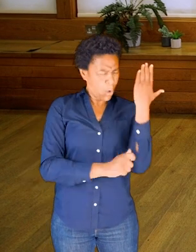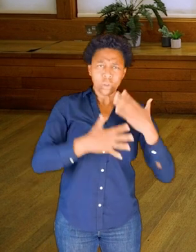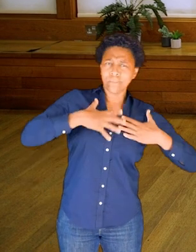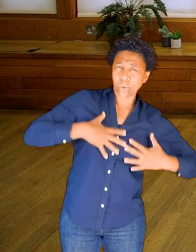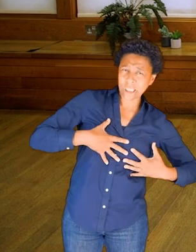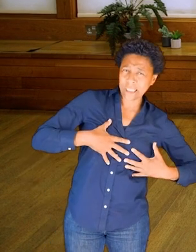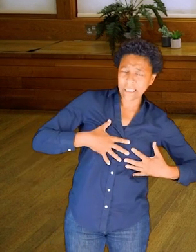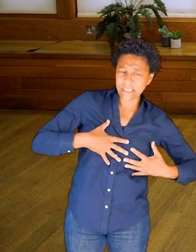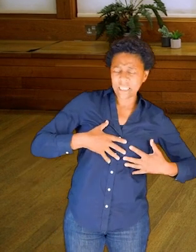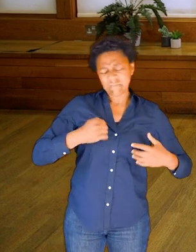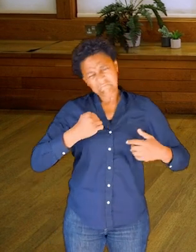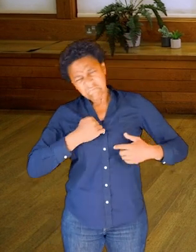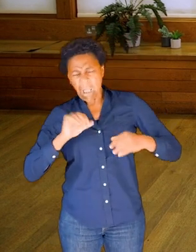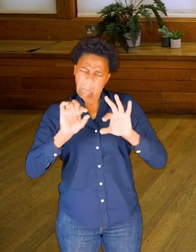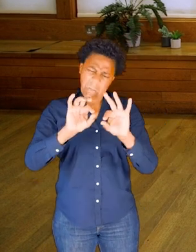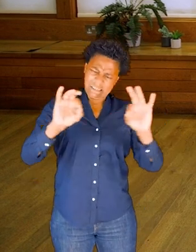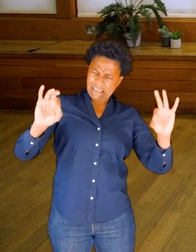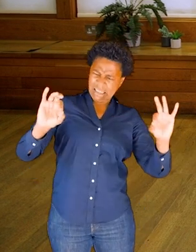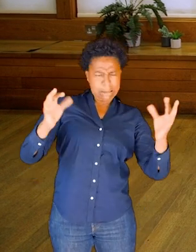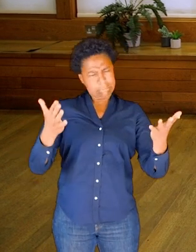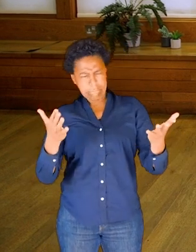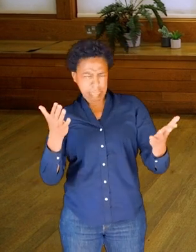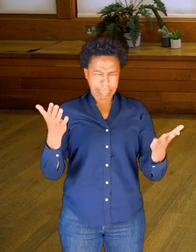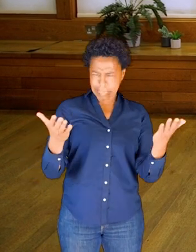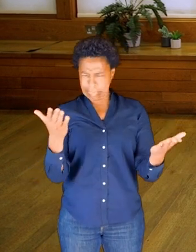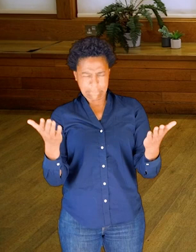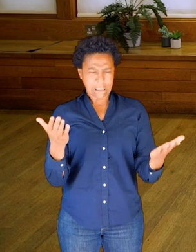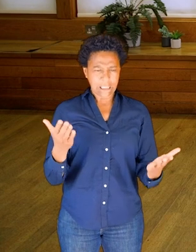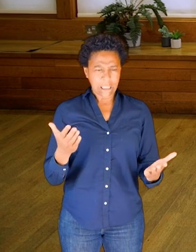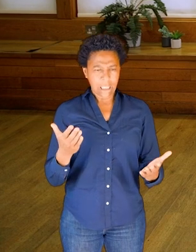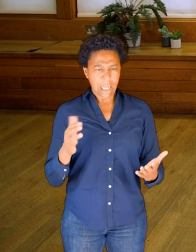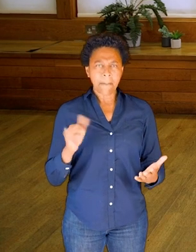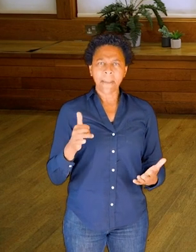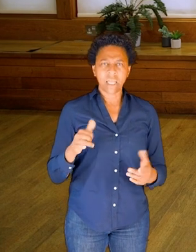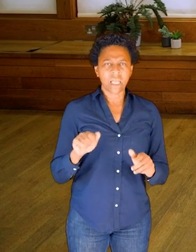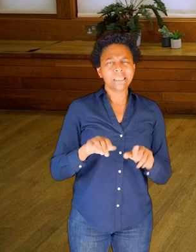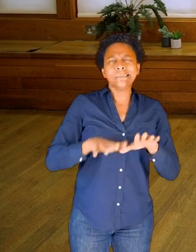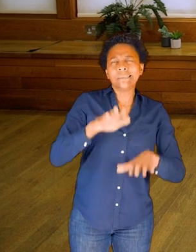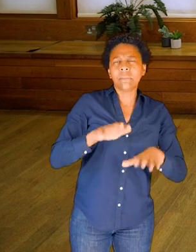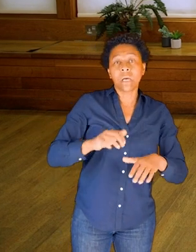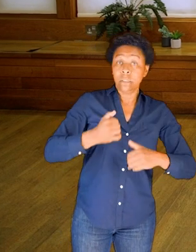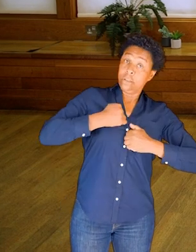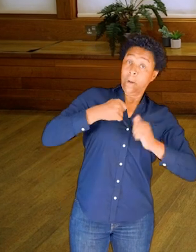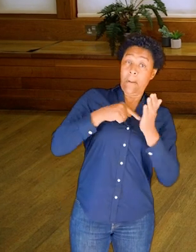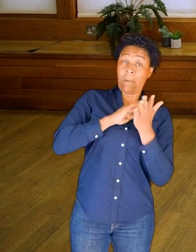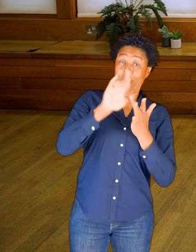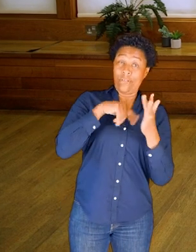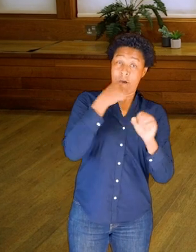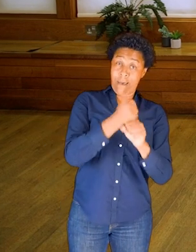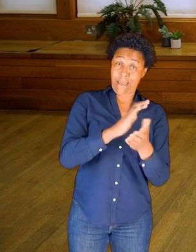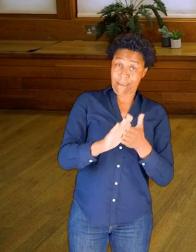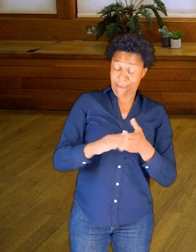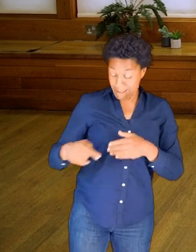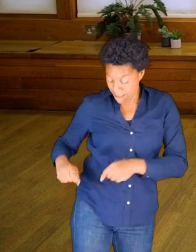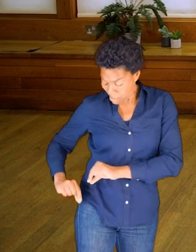So my stick is maybe the length of my thigh bone, maybe a little bit longer.